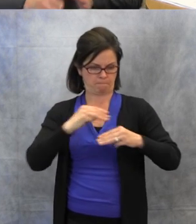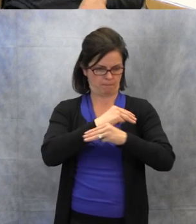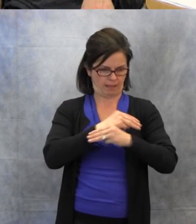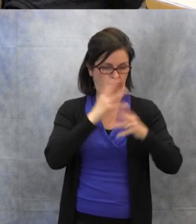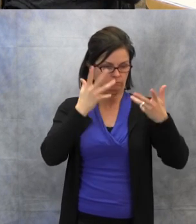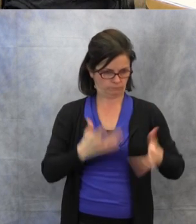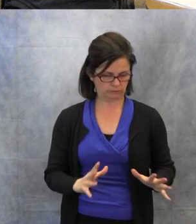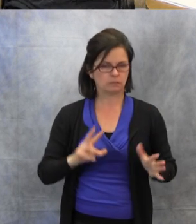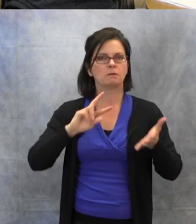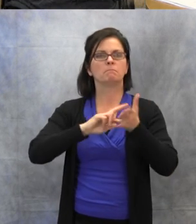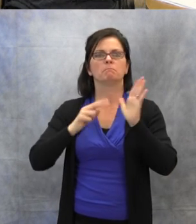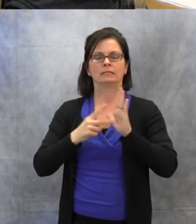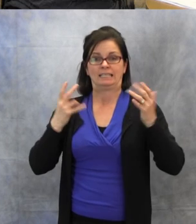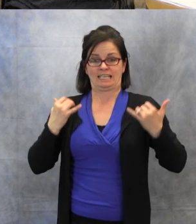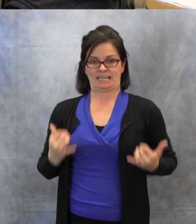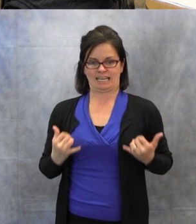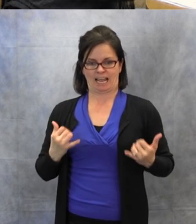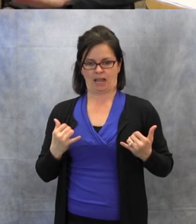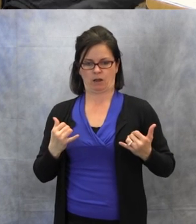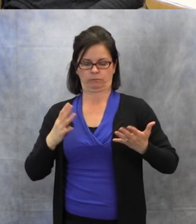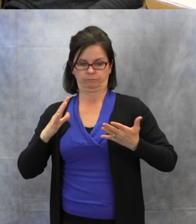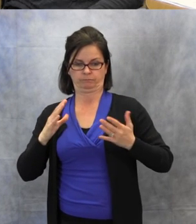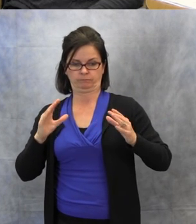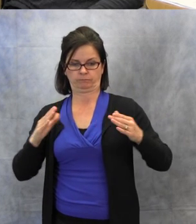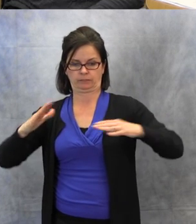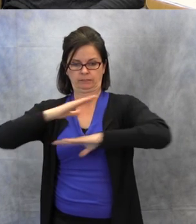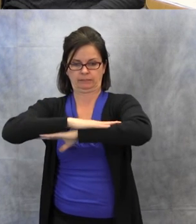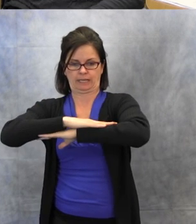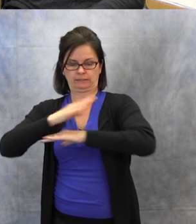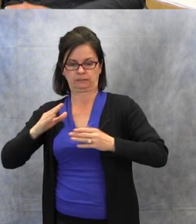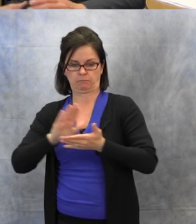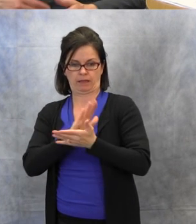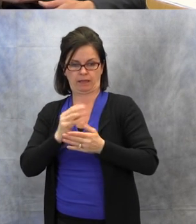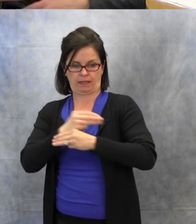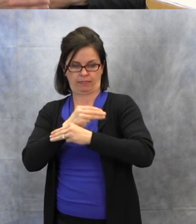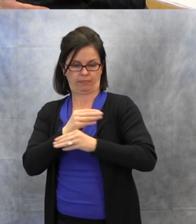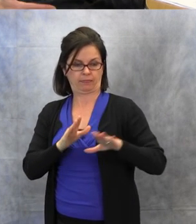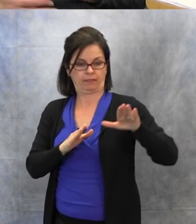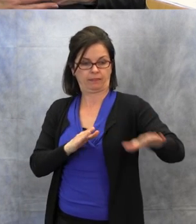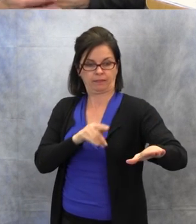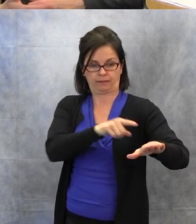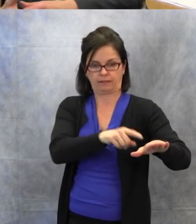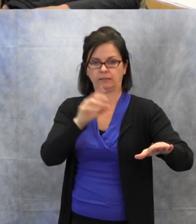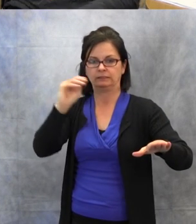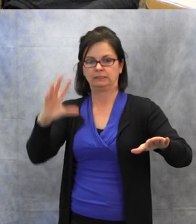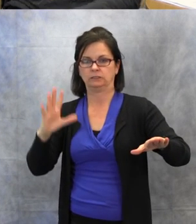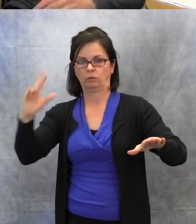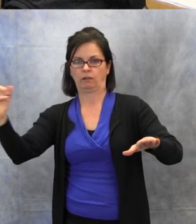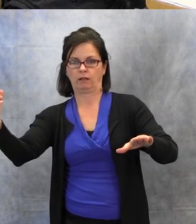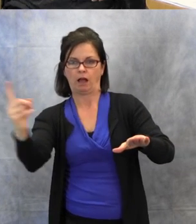at the corner of my desk, and you're going to come by and check it." When they know those routines,